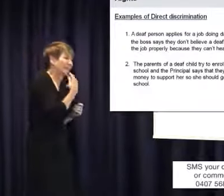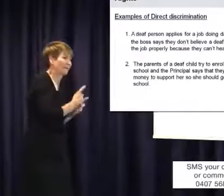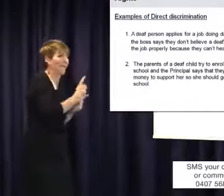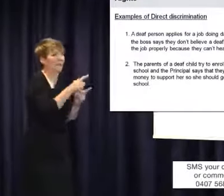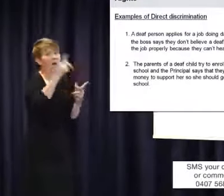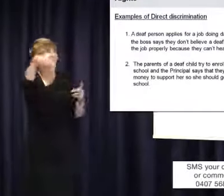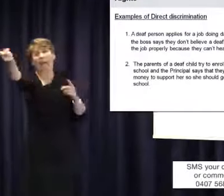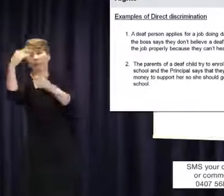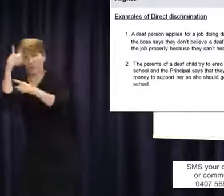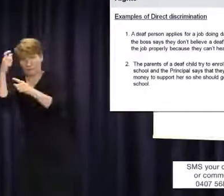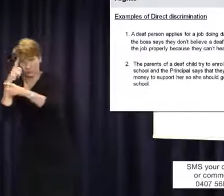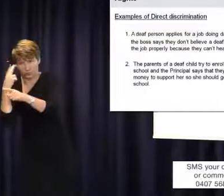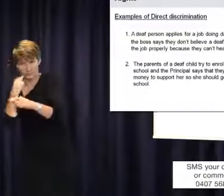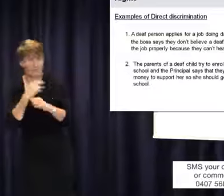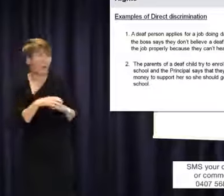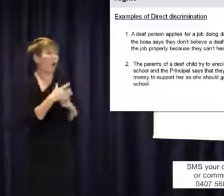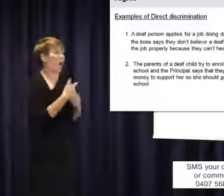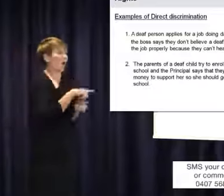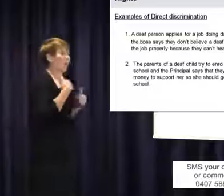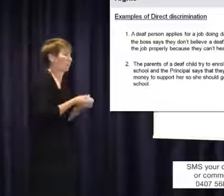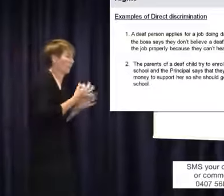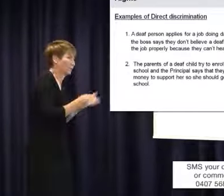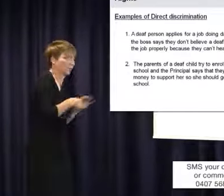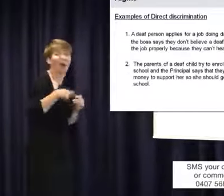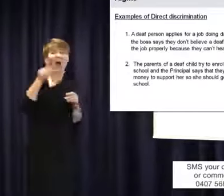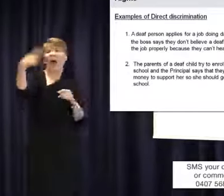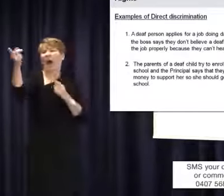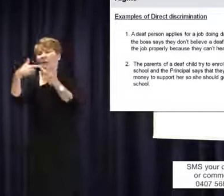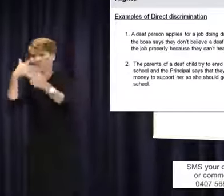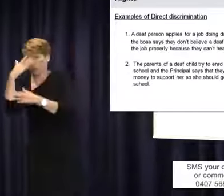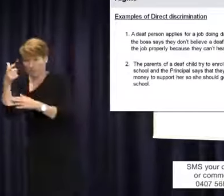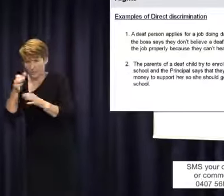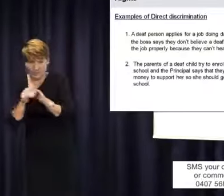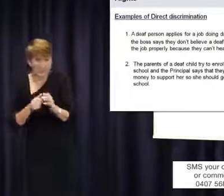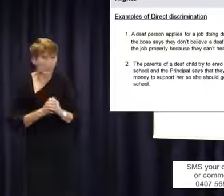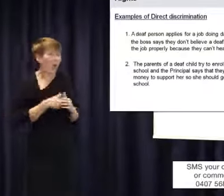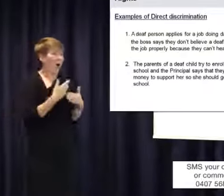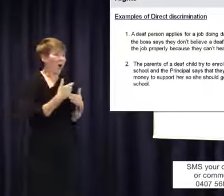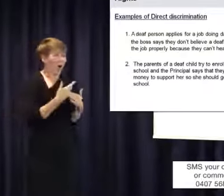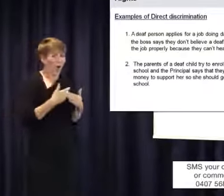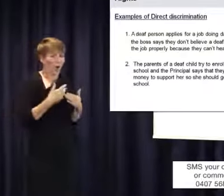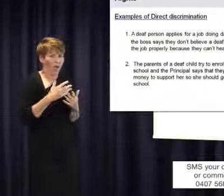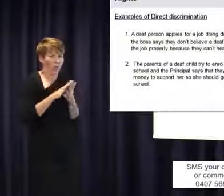and they have more resources.' But really the bottom line is that they actually can't